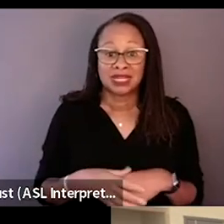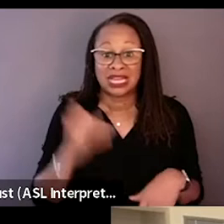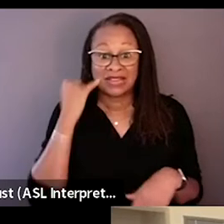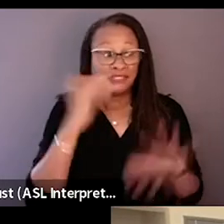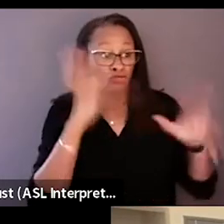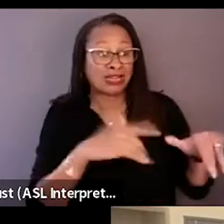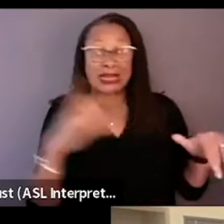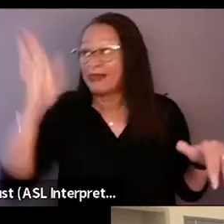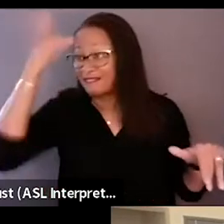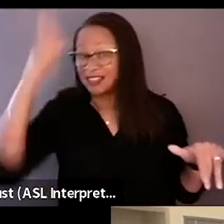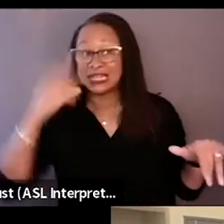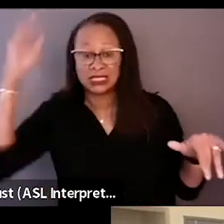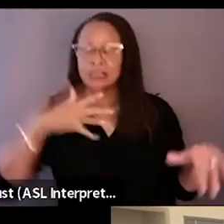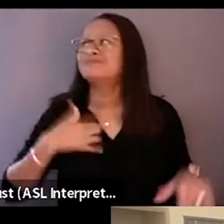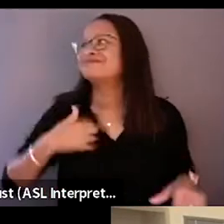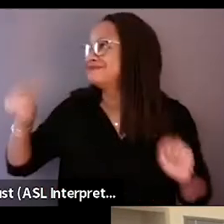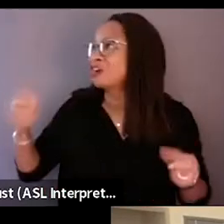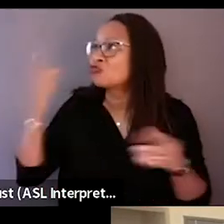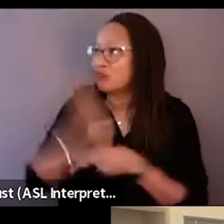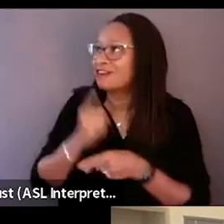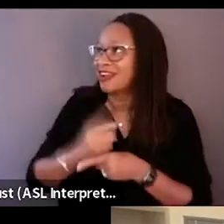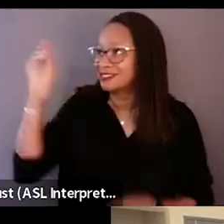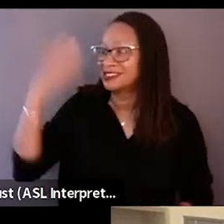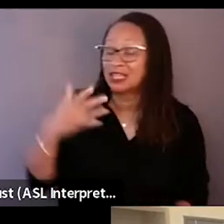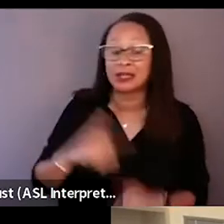you just kind of have to agree with him. But in this case, it's really different